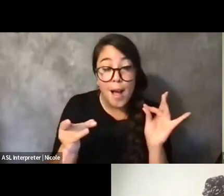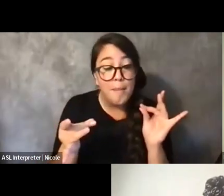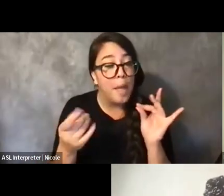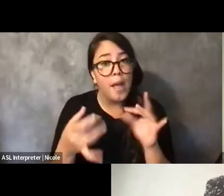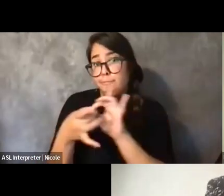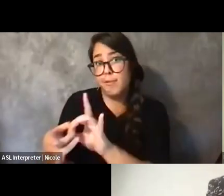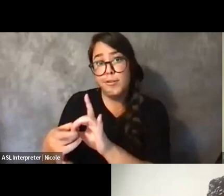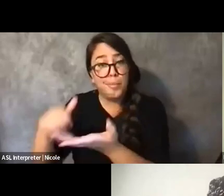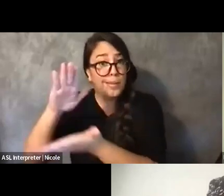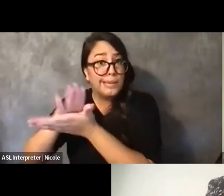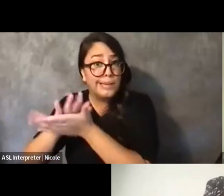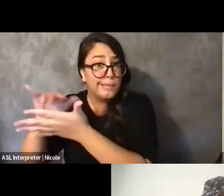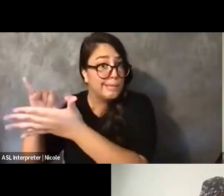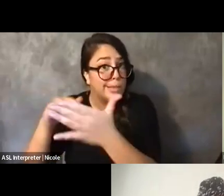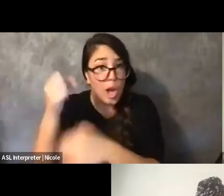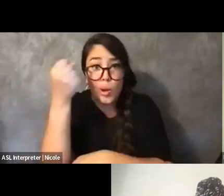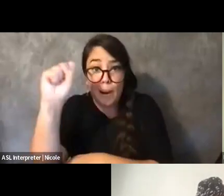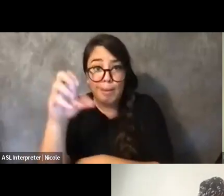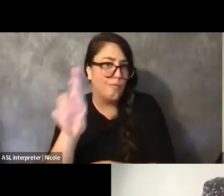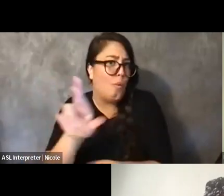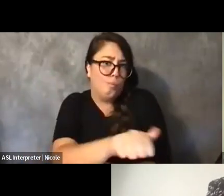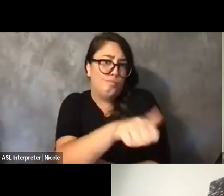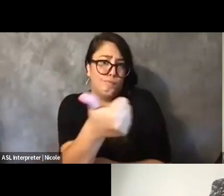that you've shared or heard in the panel and where people can find you.